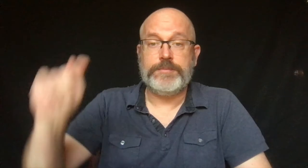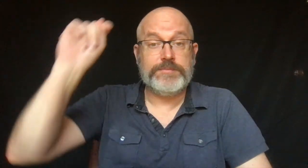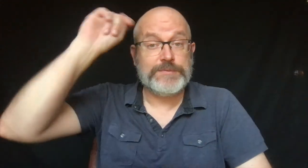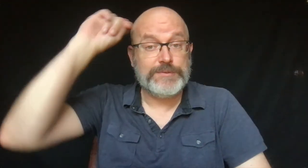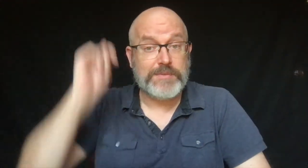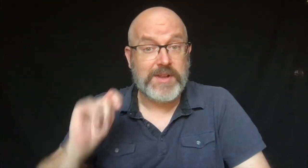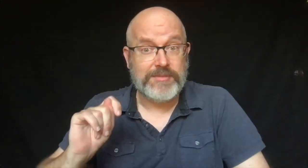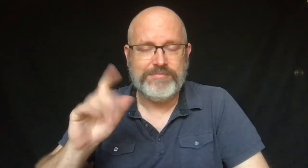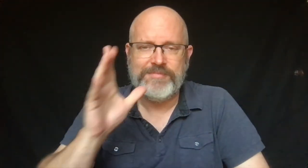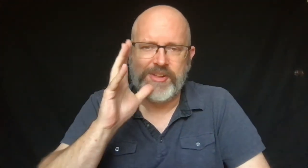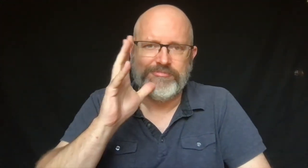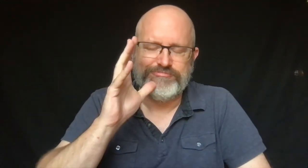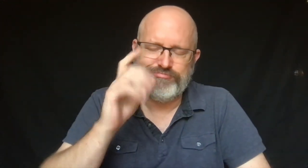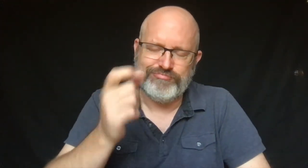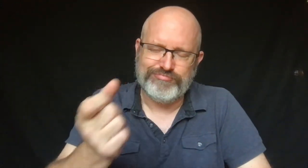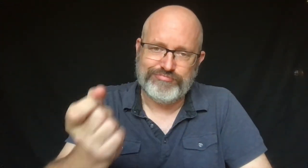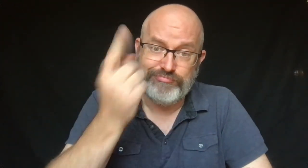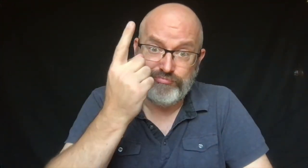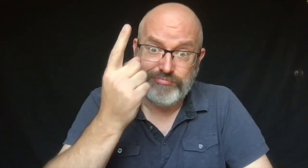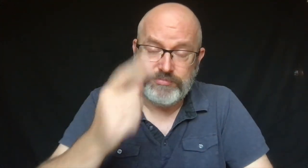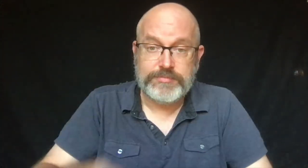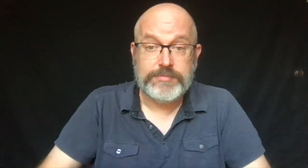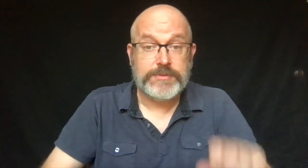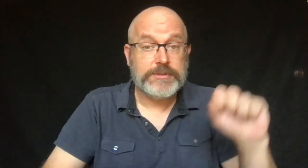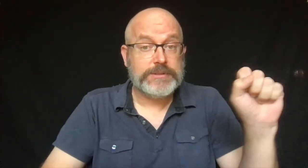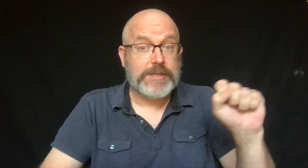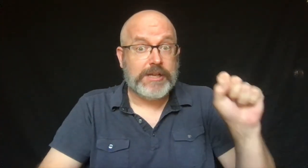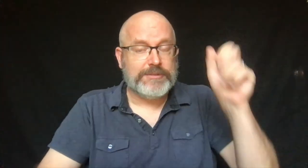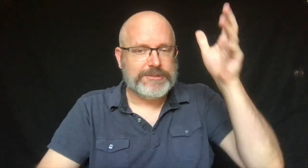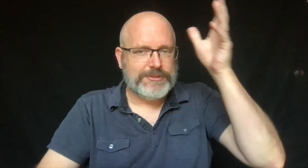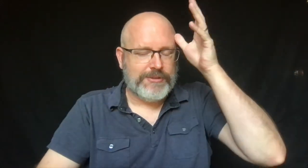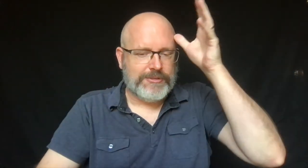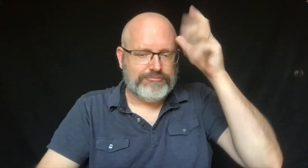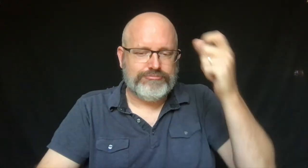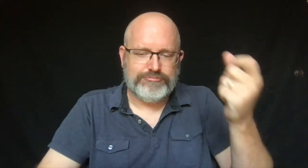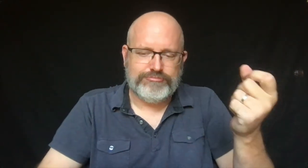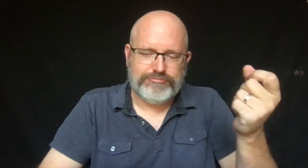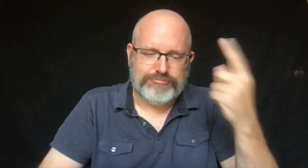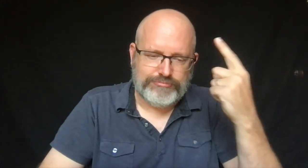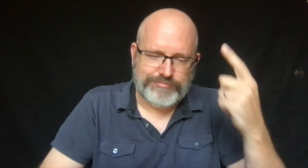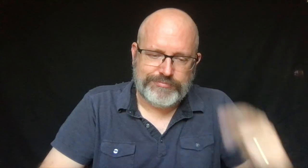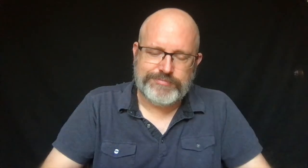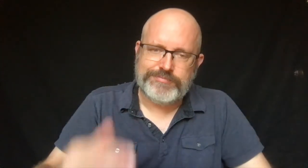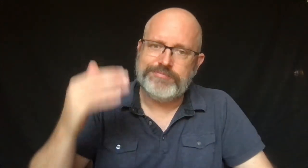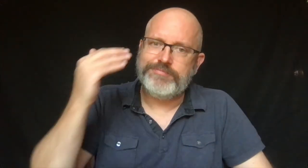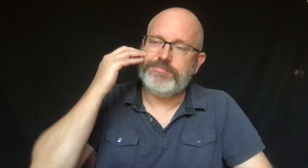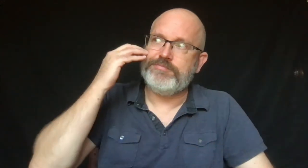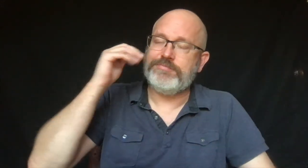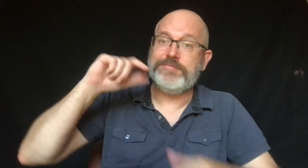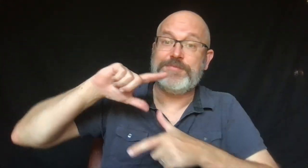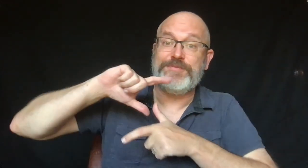Trinka's mom understood. Sam's dad understood.